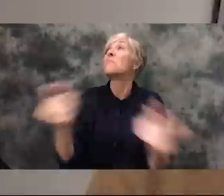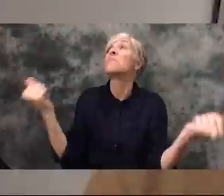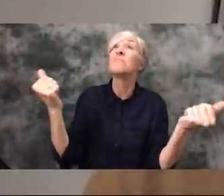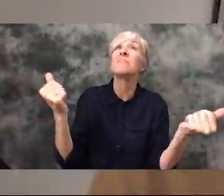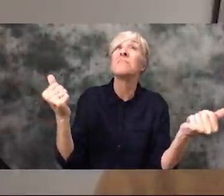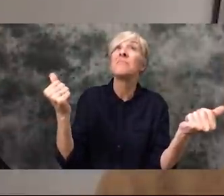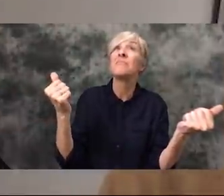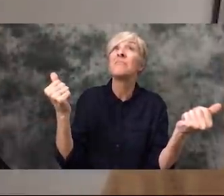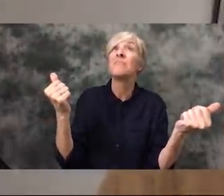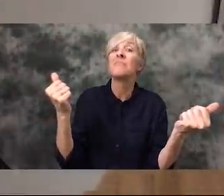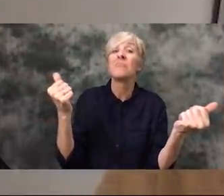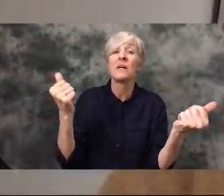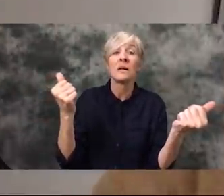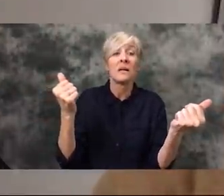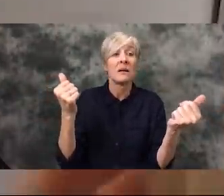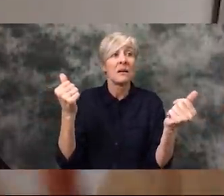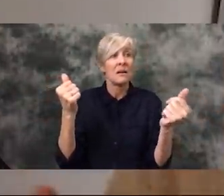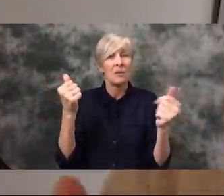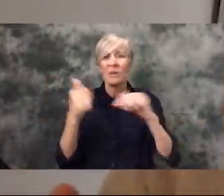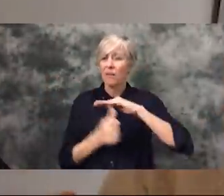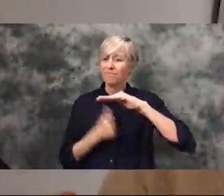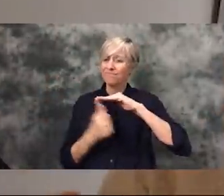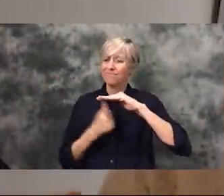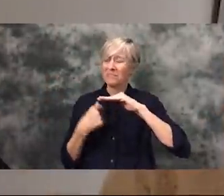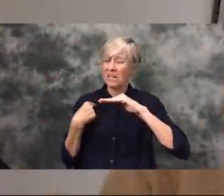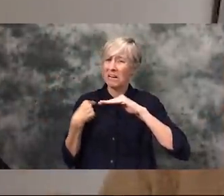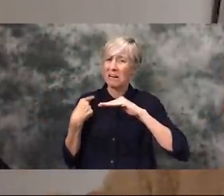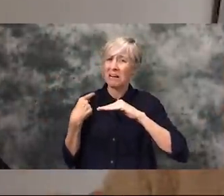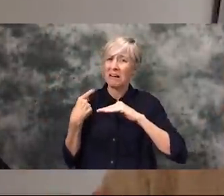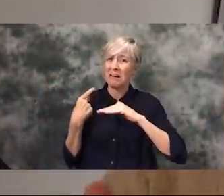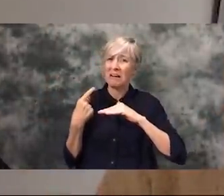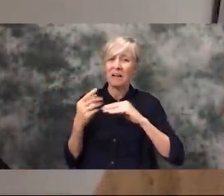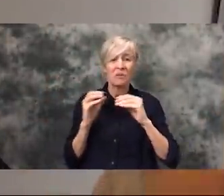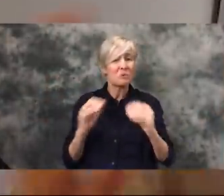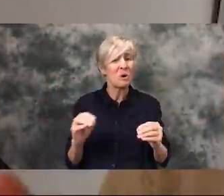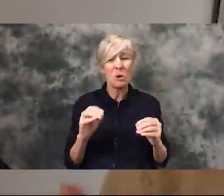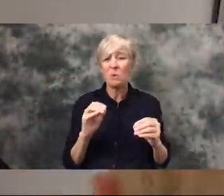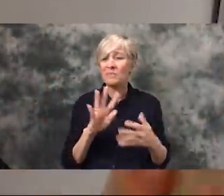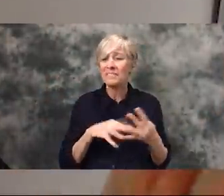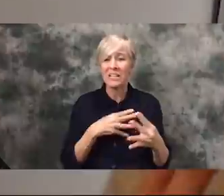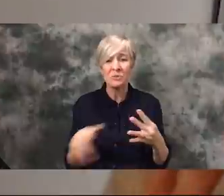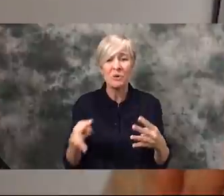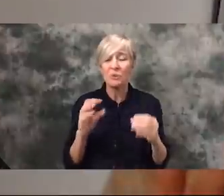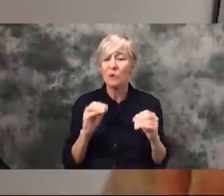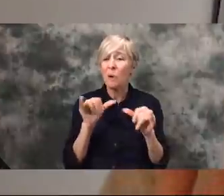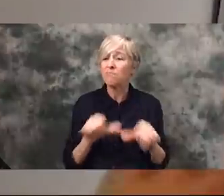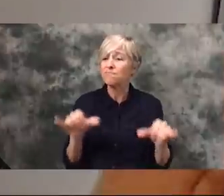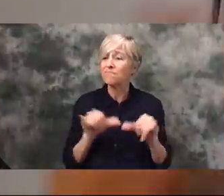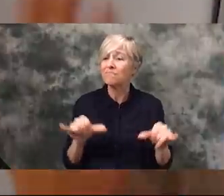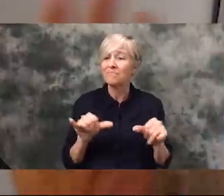out into the universe well after so many days of sort of no routine and nothing